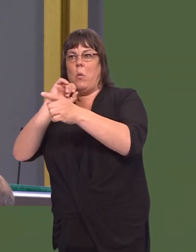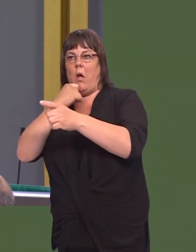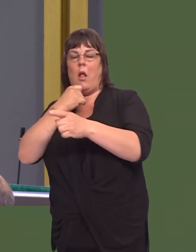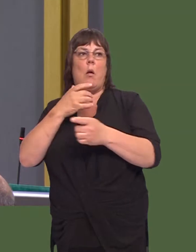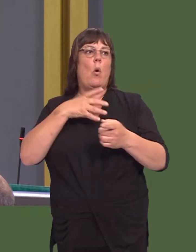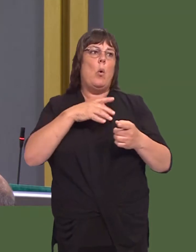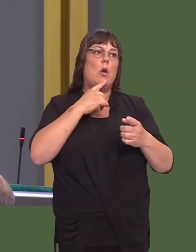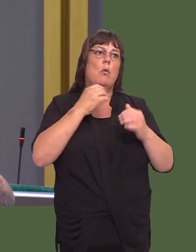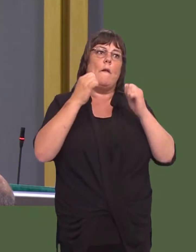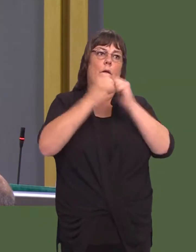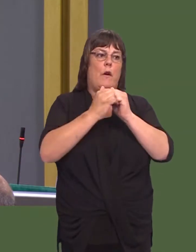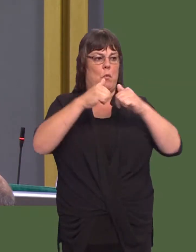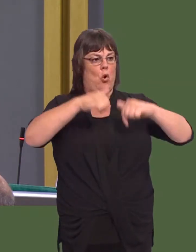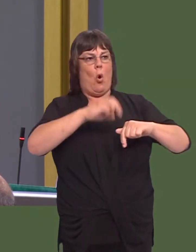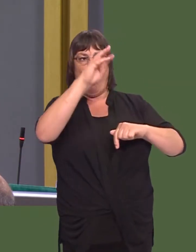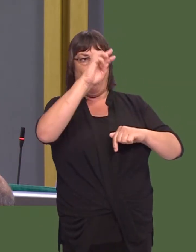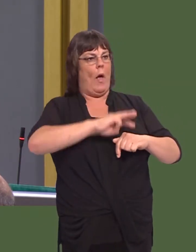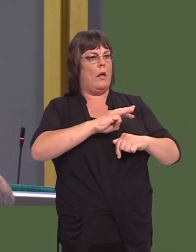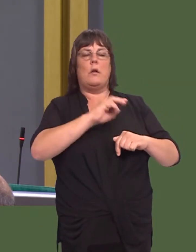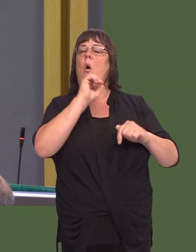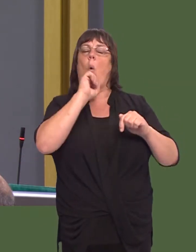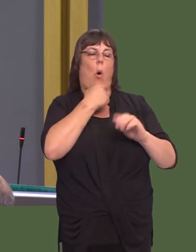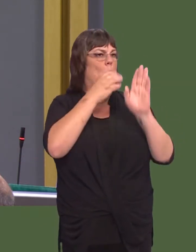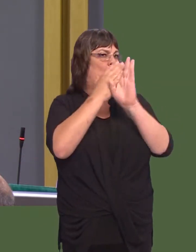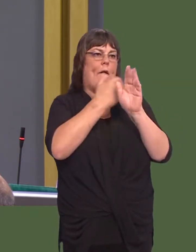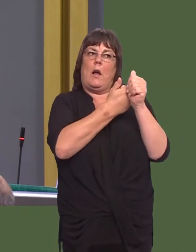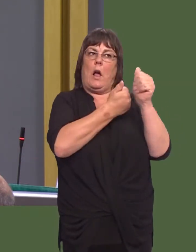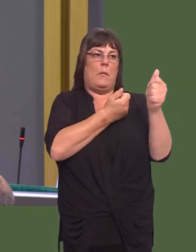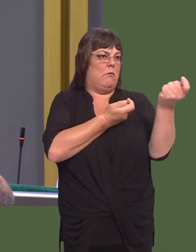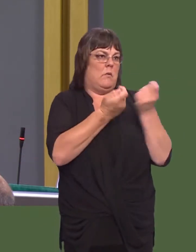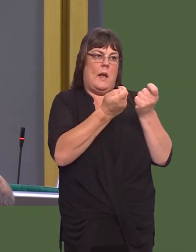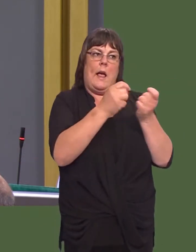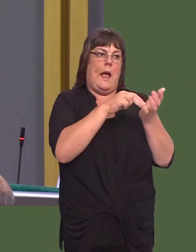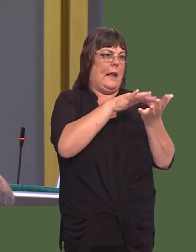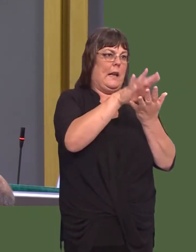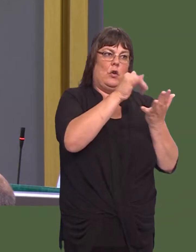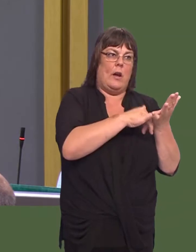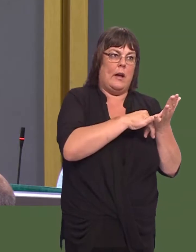owned status of our NHS estate, and not follow the route proposed by the Tories in selling